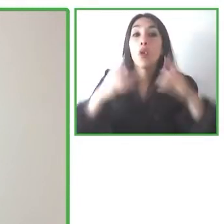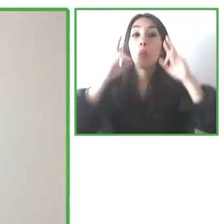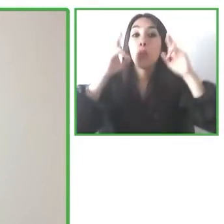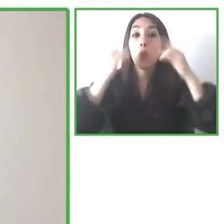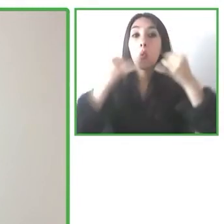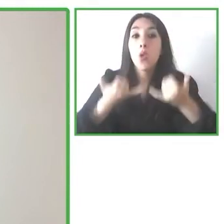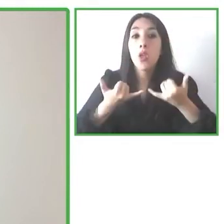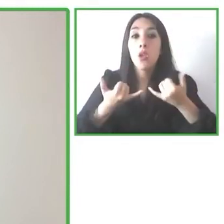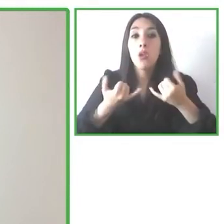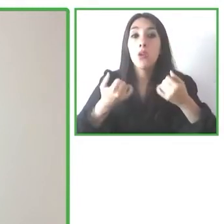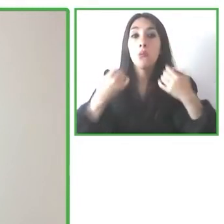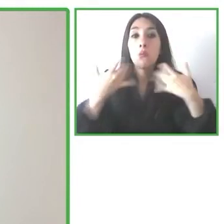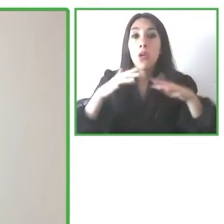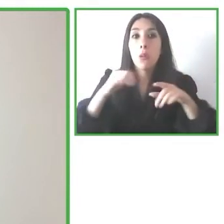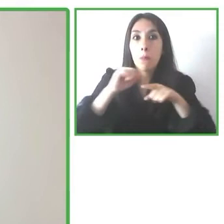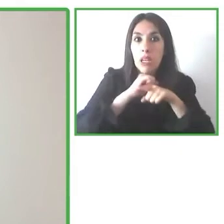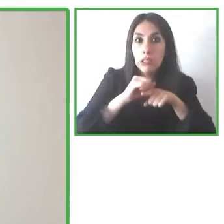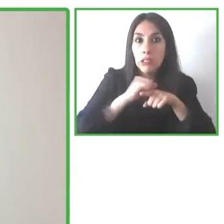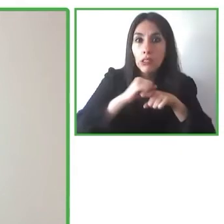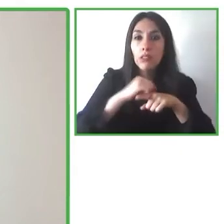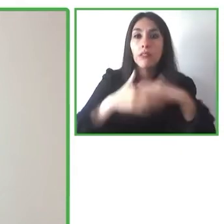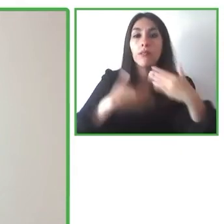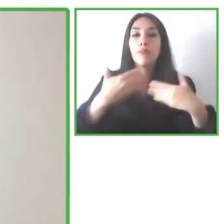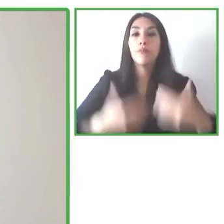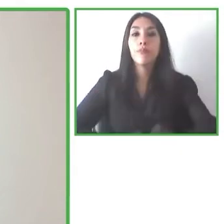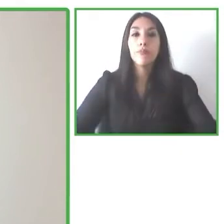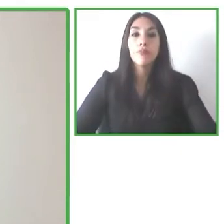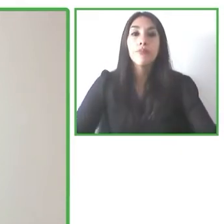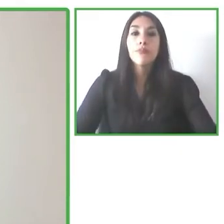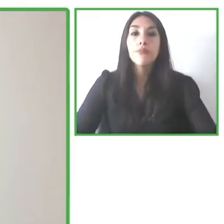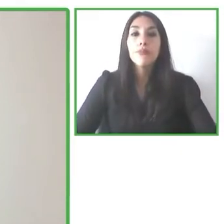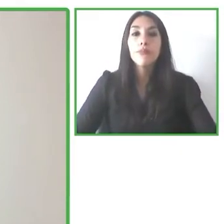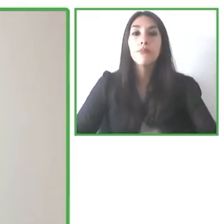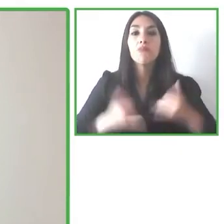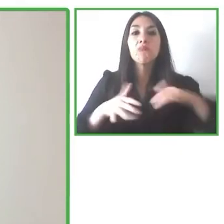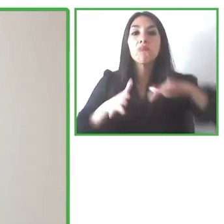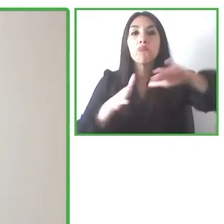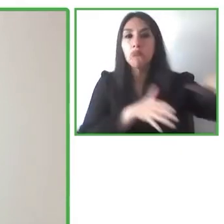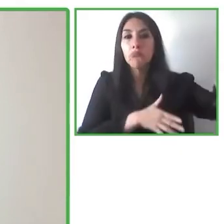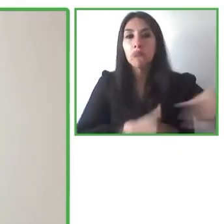and I wish you all the success. And we'll go on to our third guest